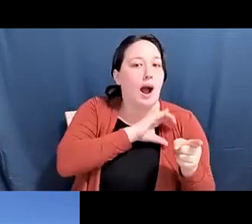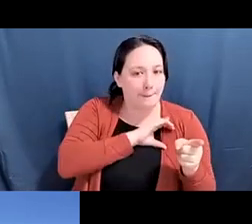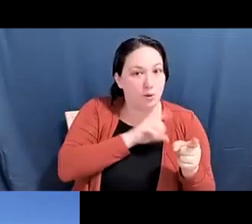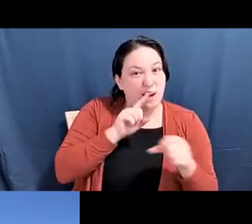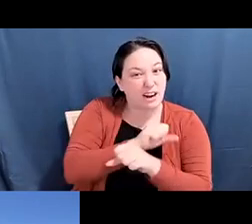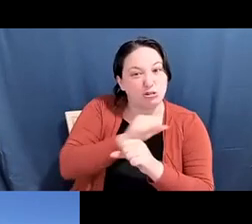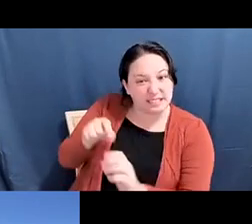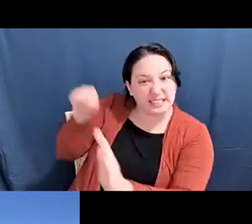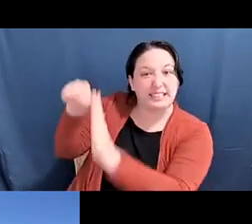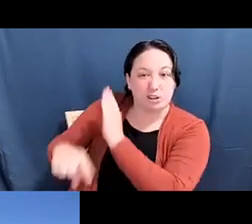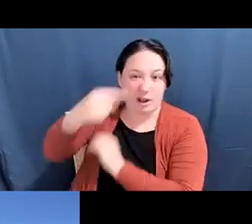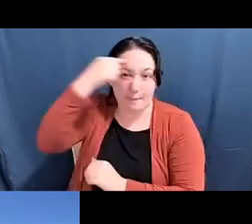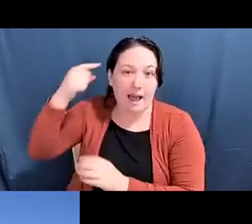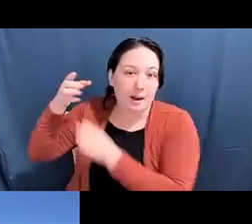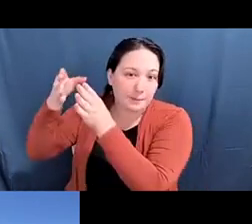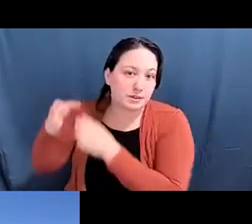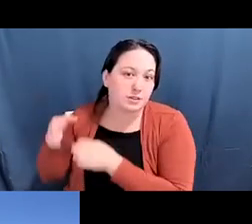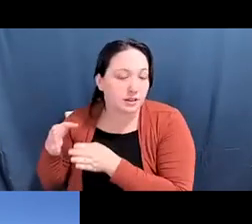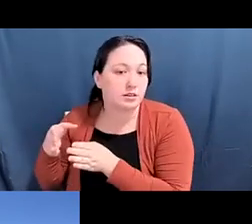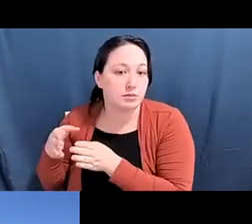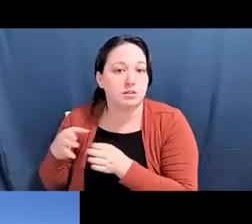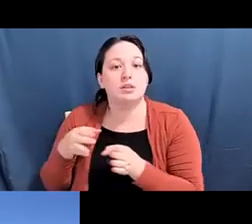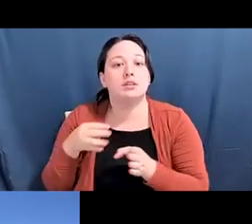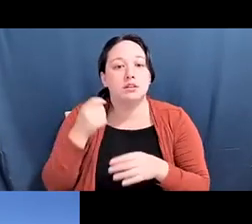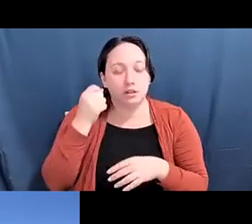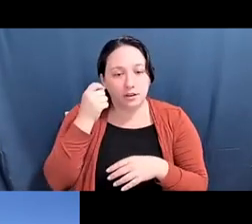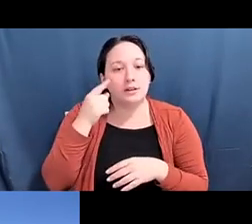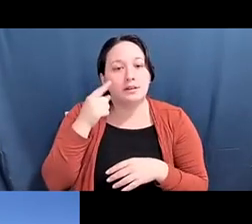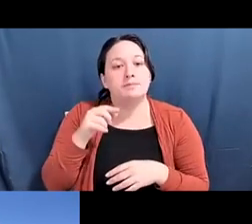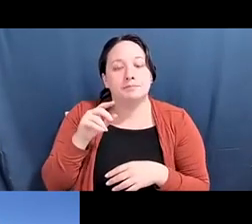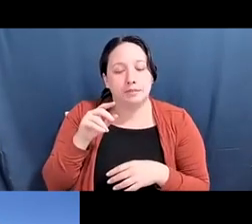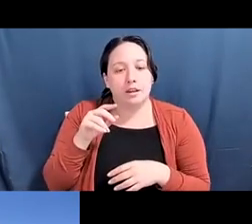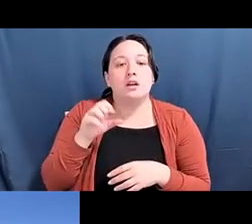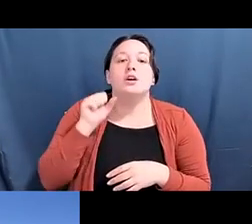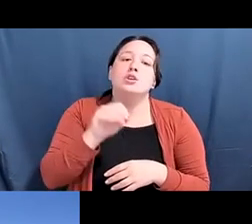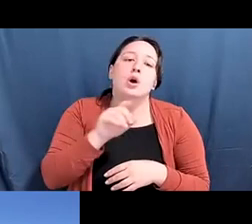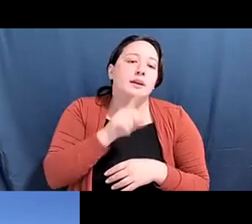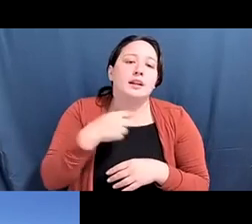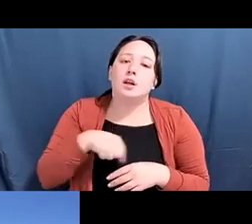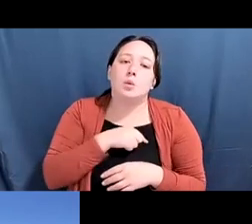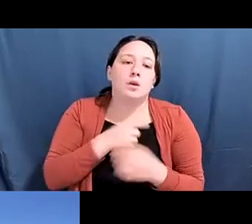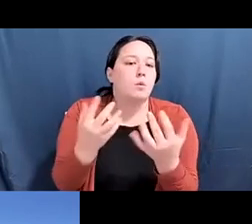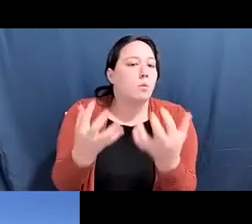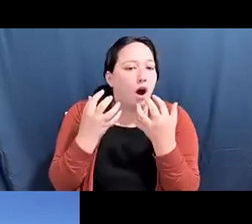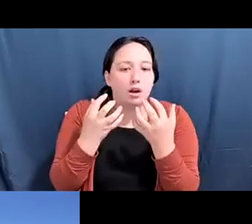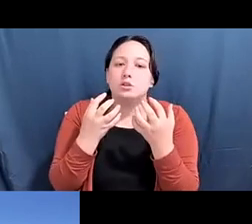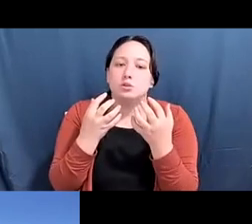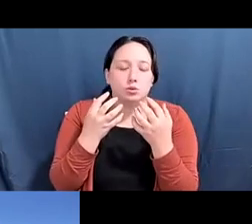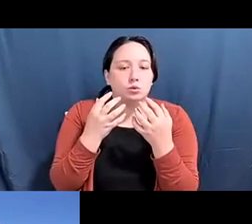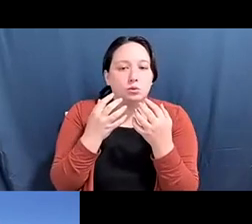Diane Fujino: resident, Akai Gurley, Peter Liang and Akai Gurley, and so we really wanted to be able to counter that narrative that we think is shaped